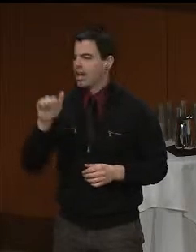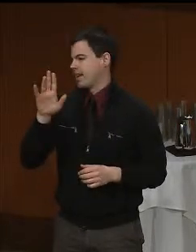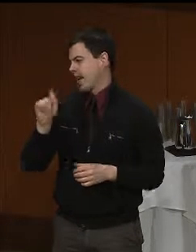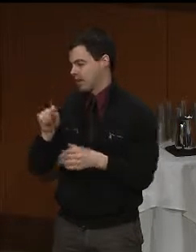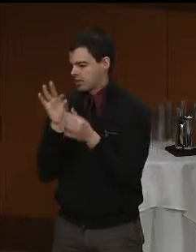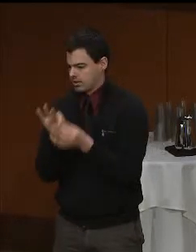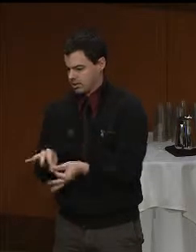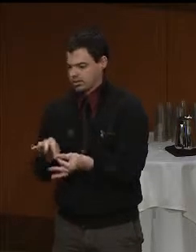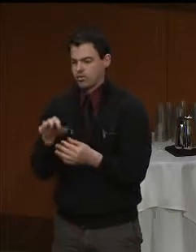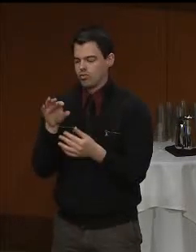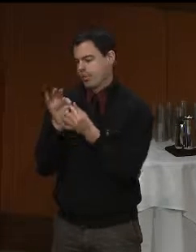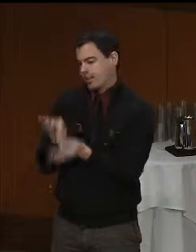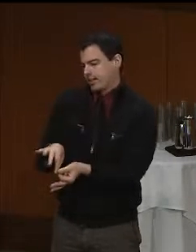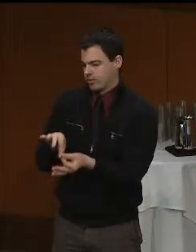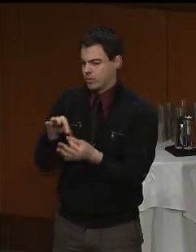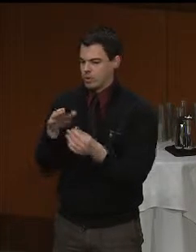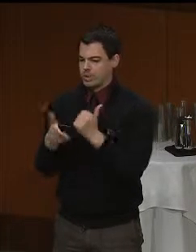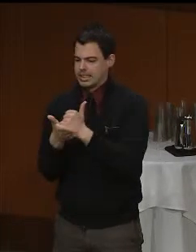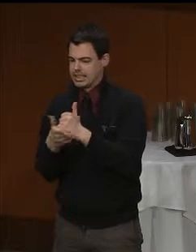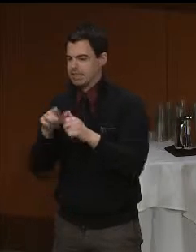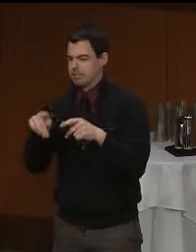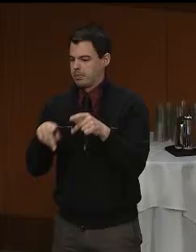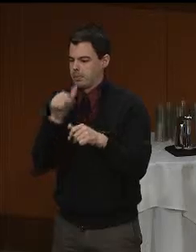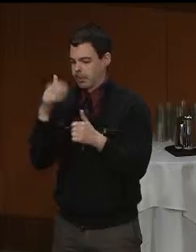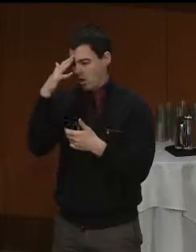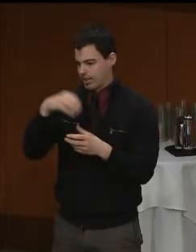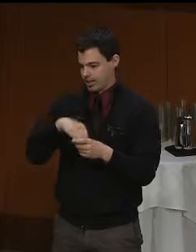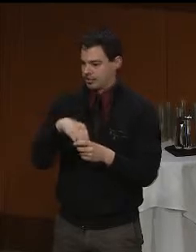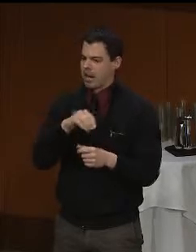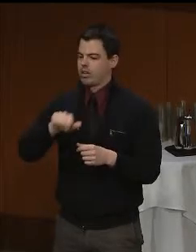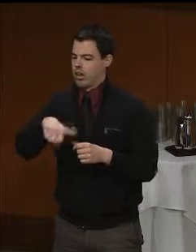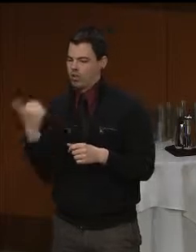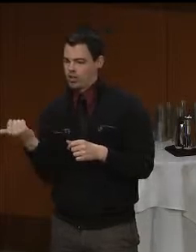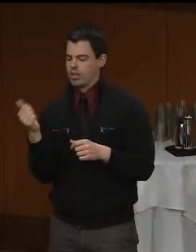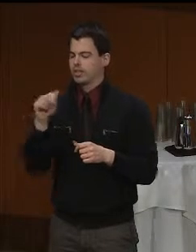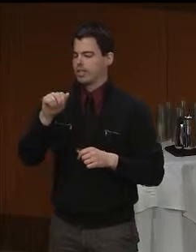with autism and other intellectual or developmental disabilities.